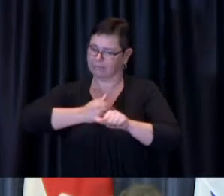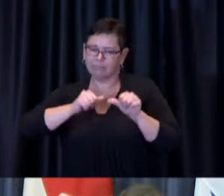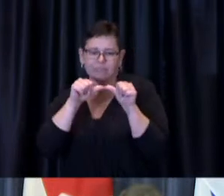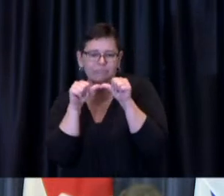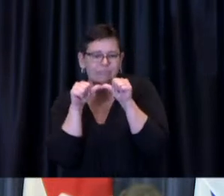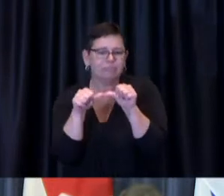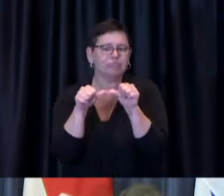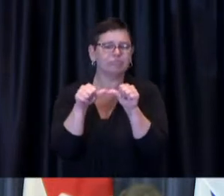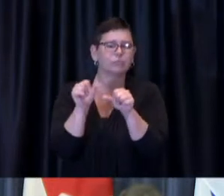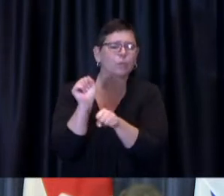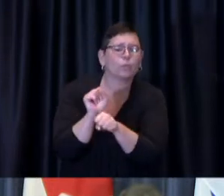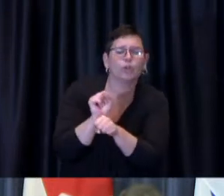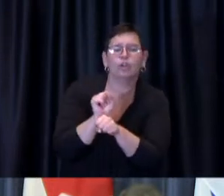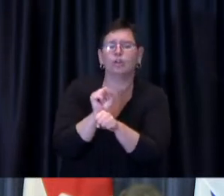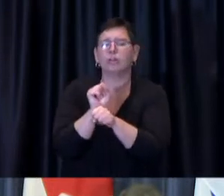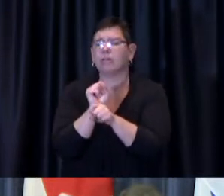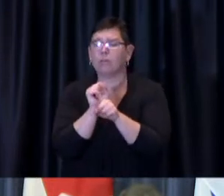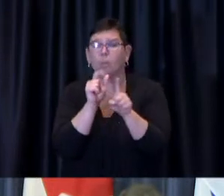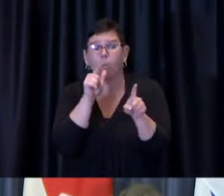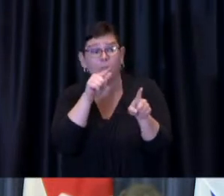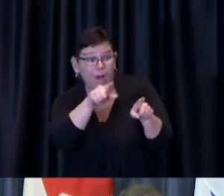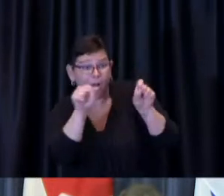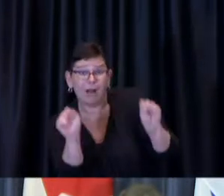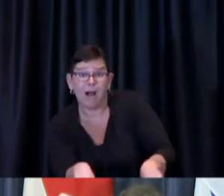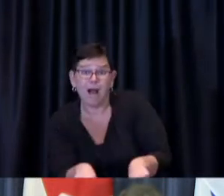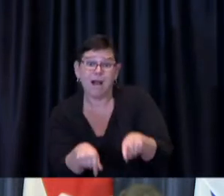are eligible for their second dose or afforded opportunities to get